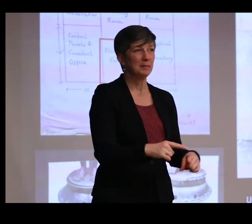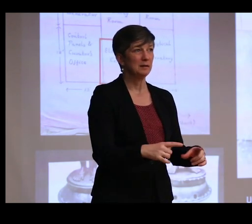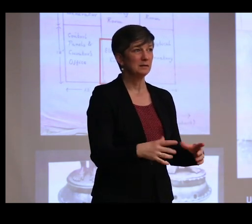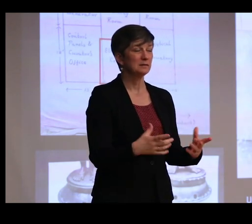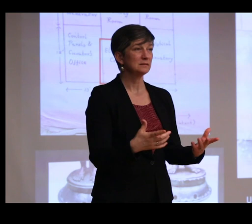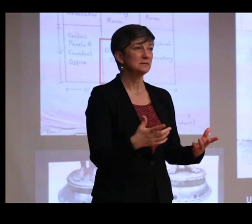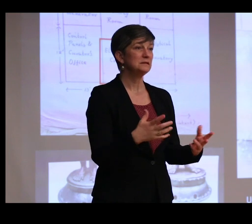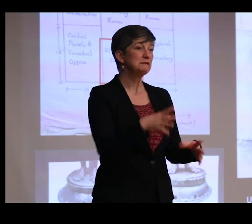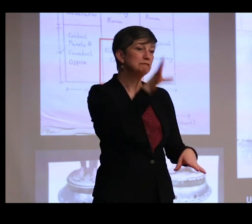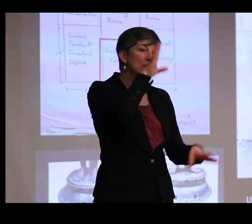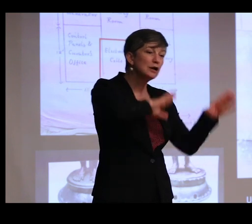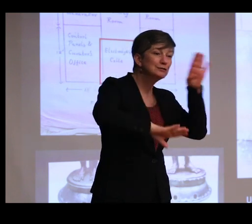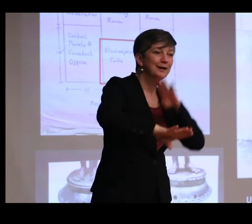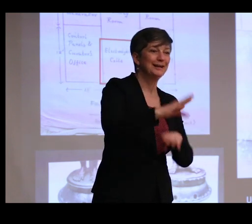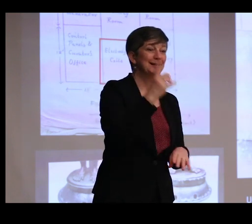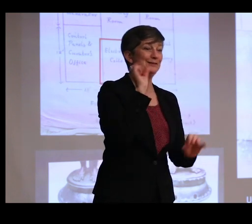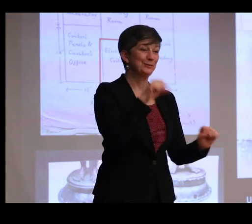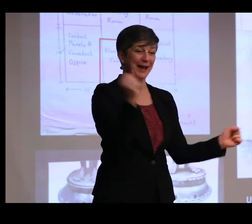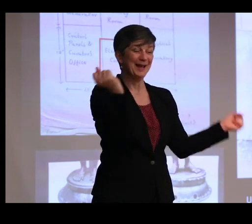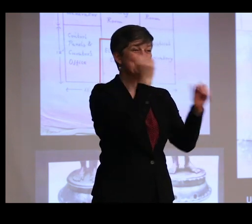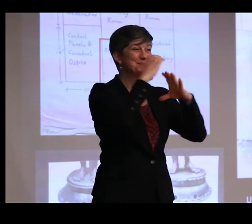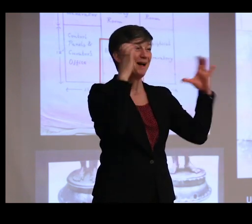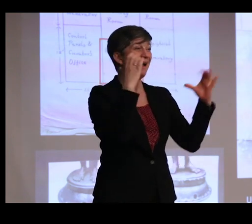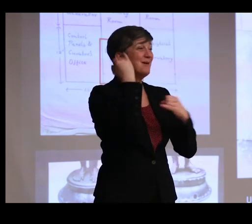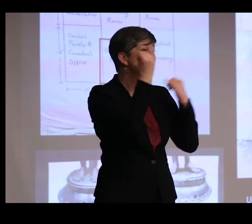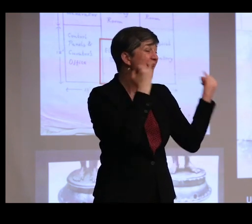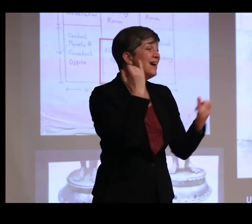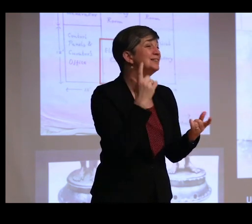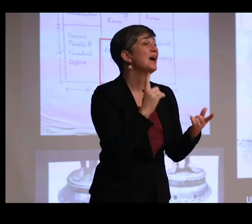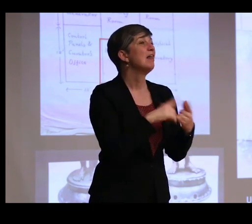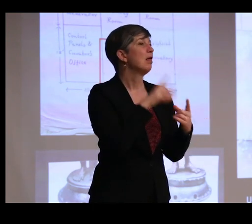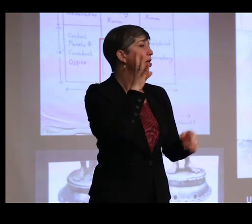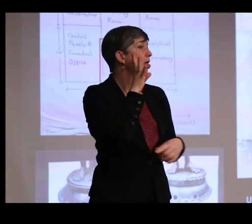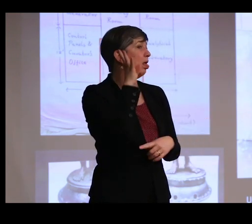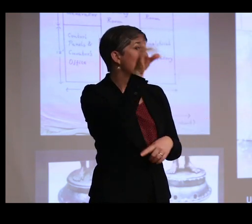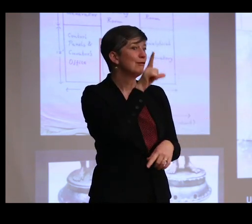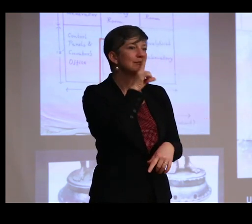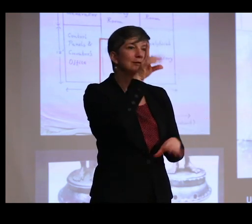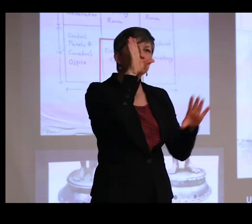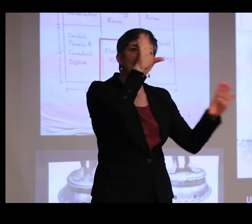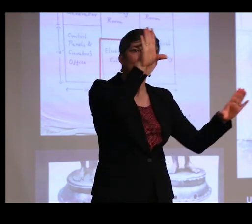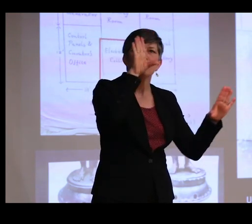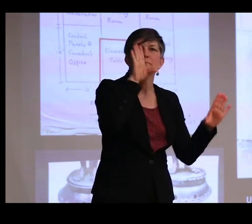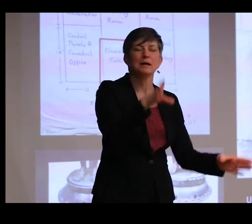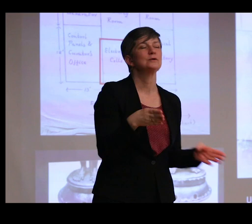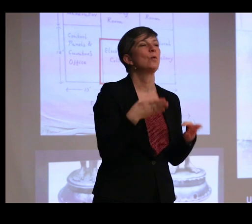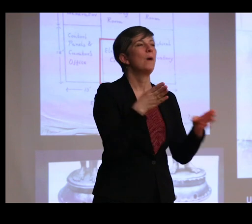And this was very frustrating, as you can imagine. And Paramasivan came up with a really extraordinary way to deal with this.